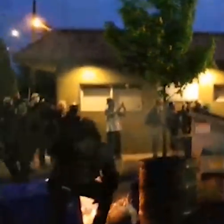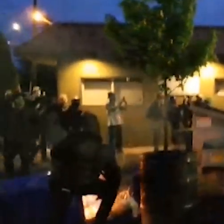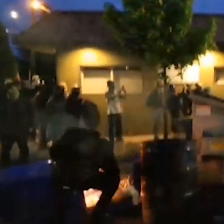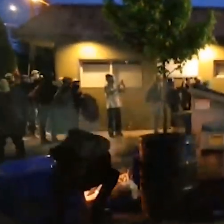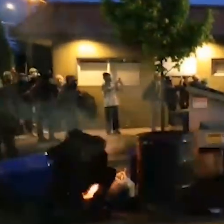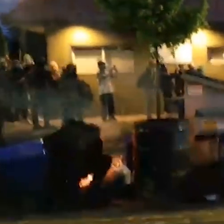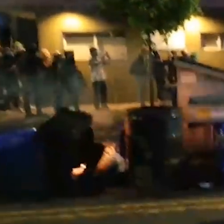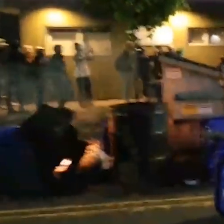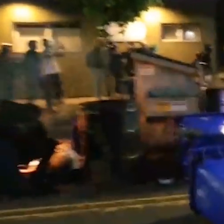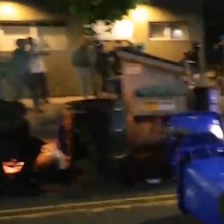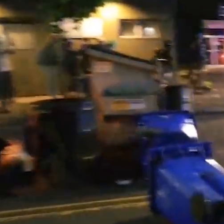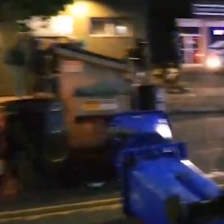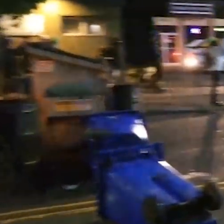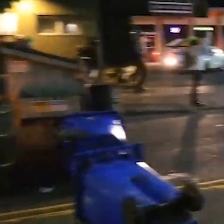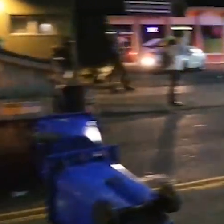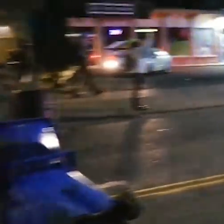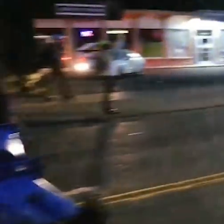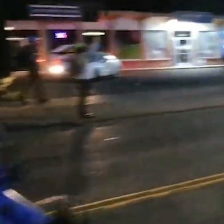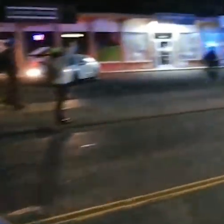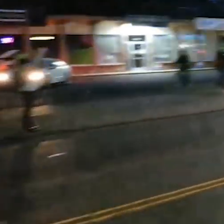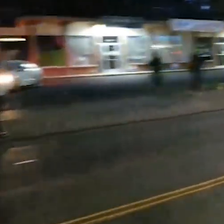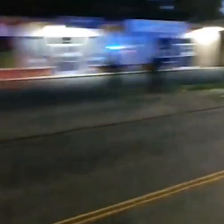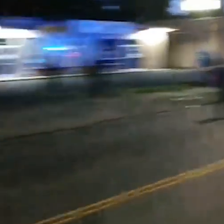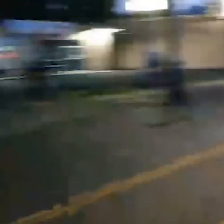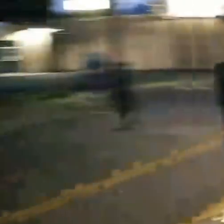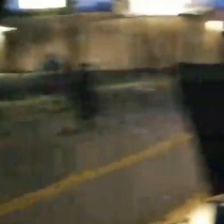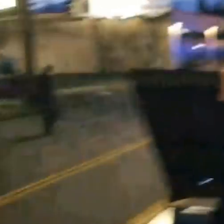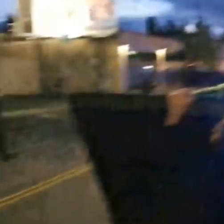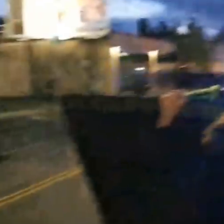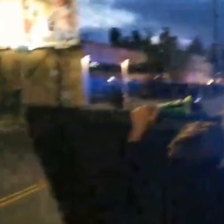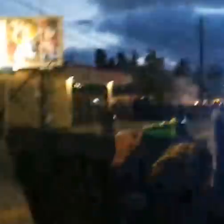you'd like available to you.